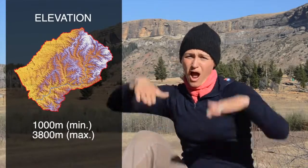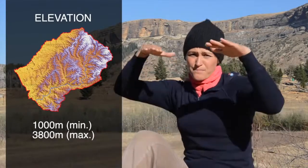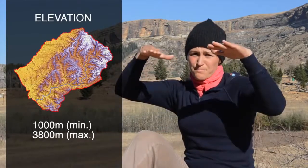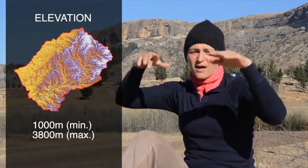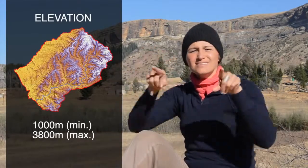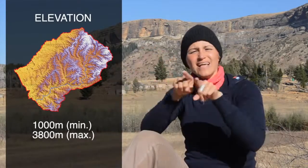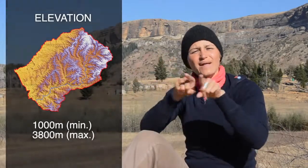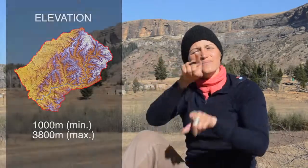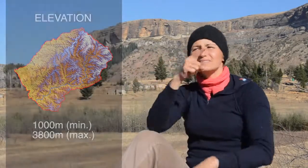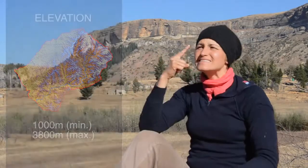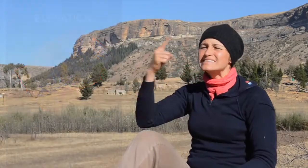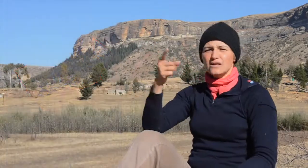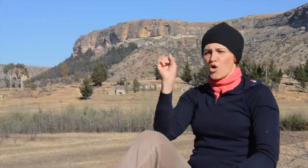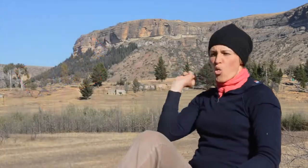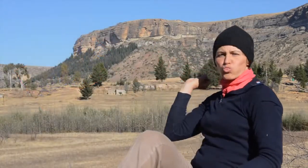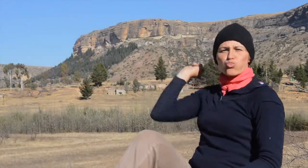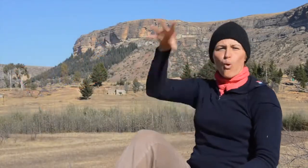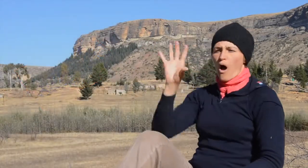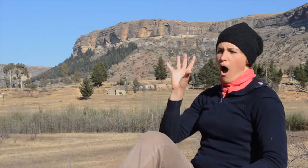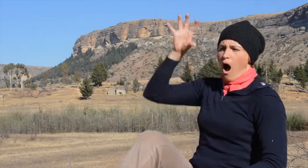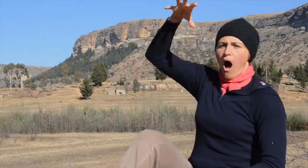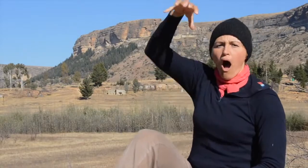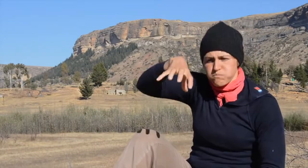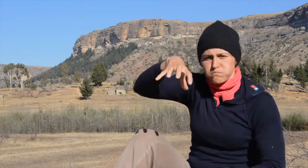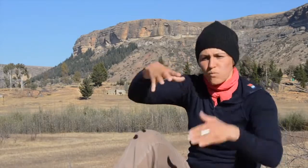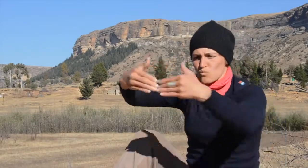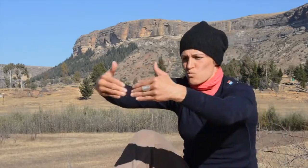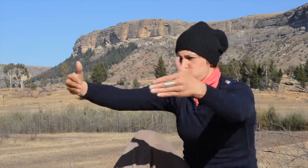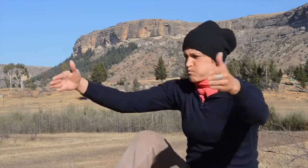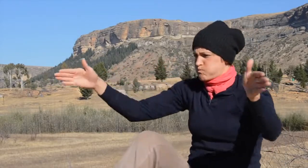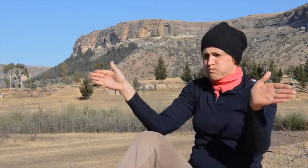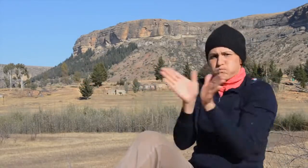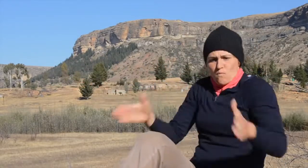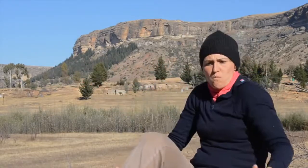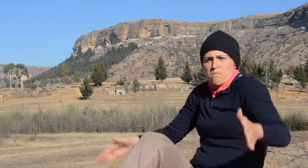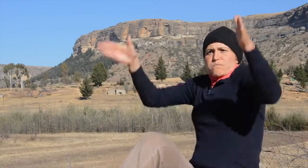meters in elevation, nothing below 1,000 meters and